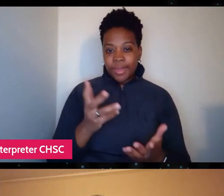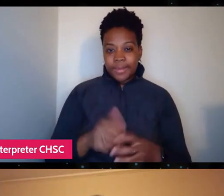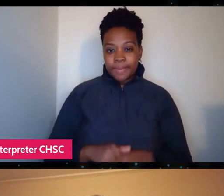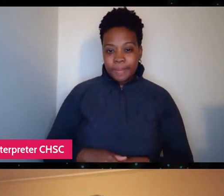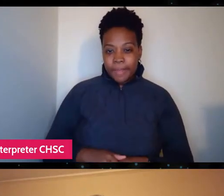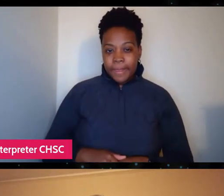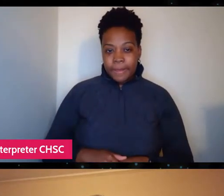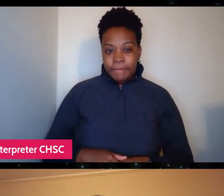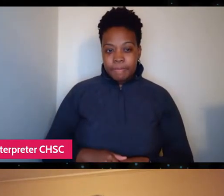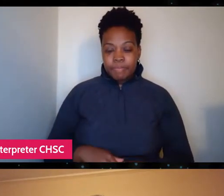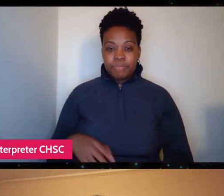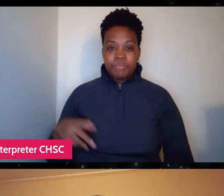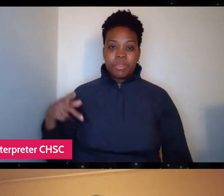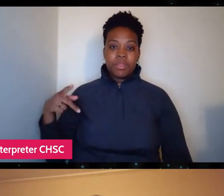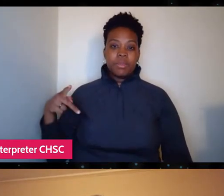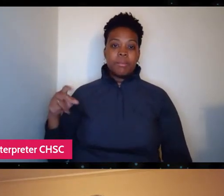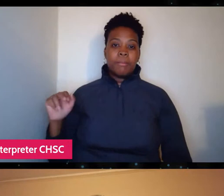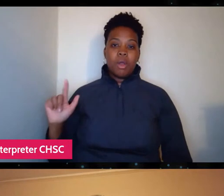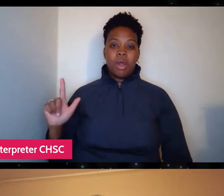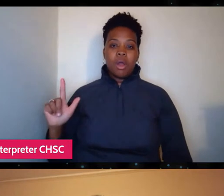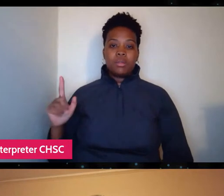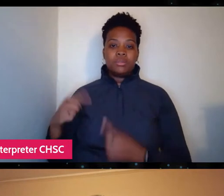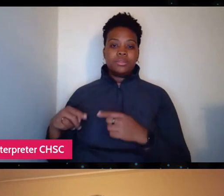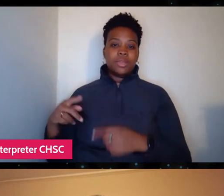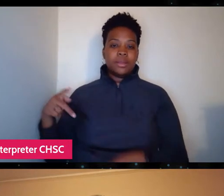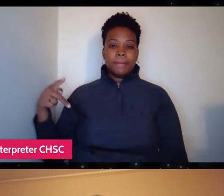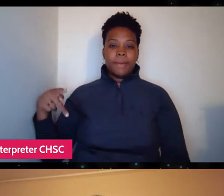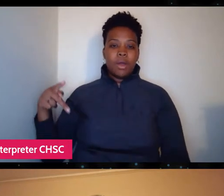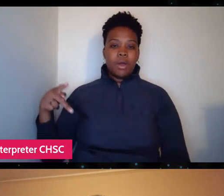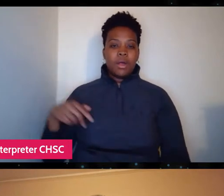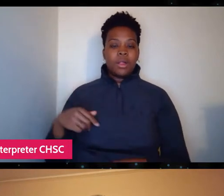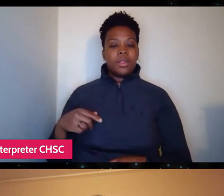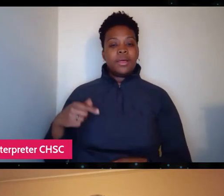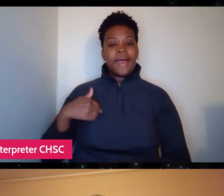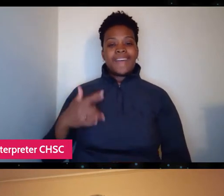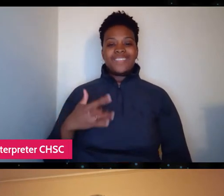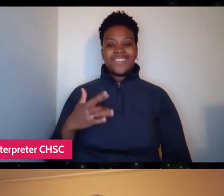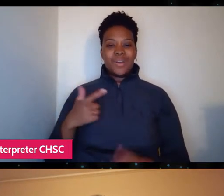I felt like the big unknown when I read the article